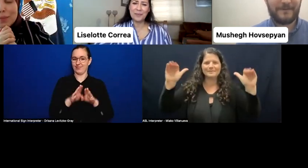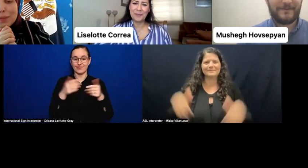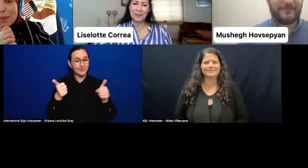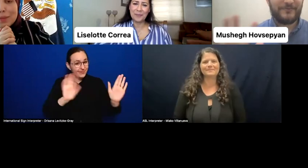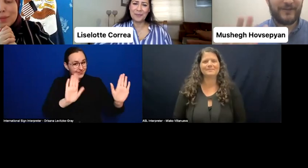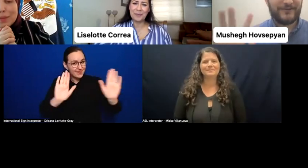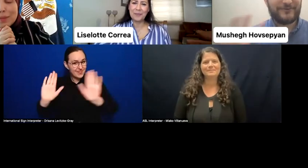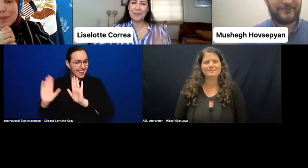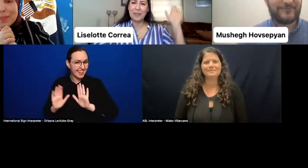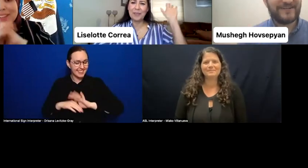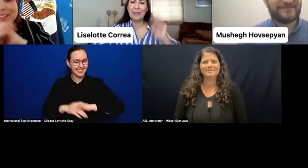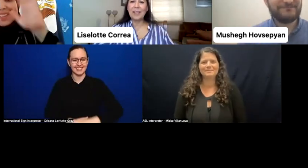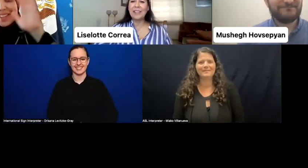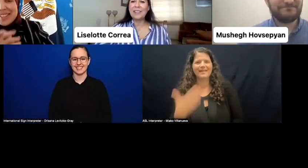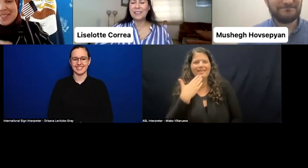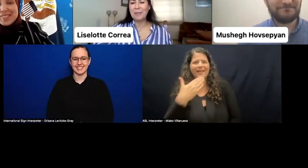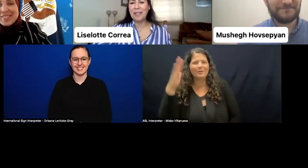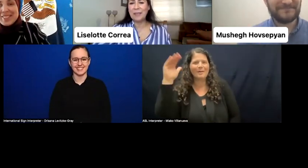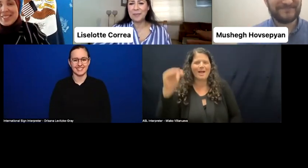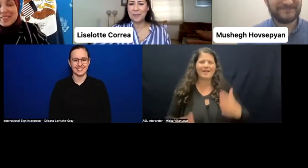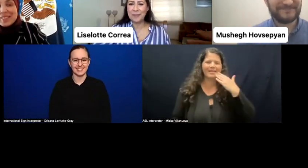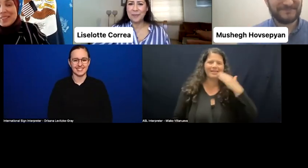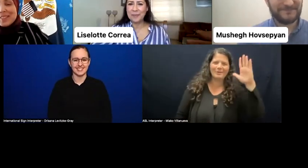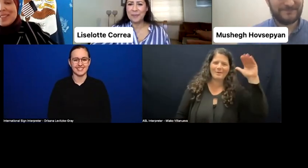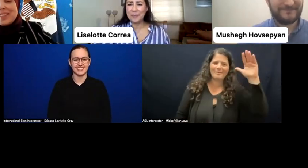Thank you. Bye. Thanks. Bye.